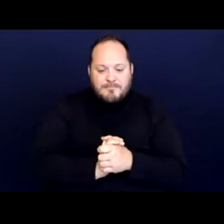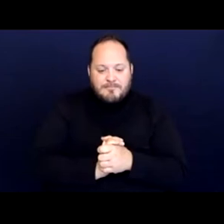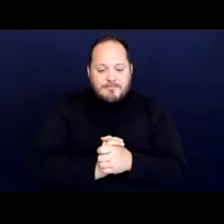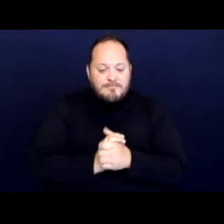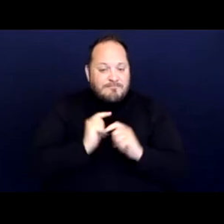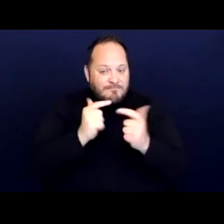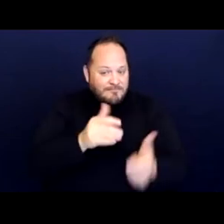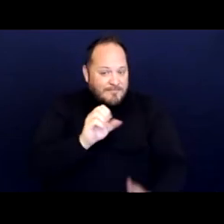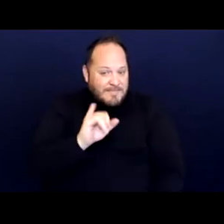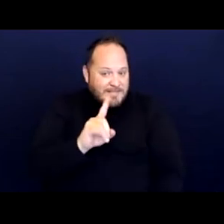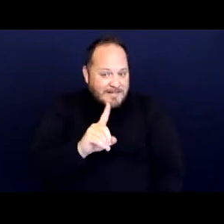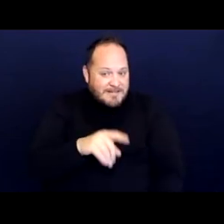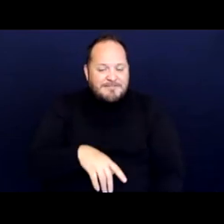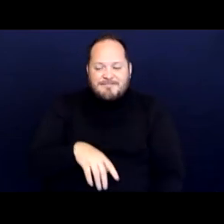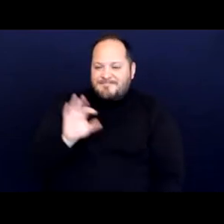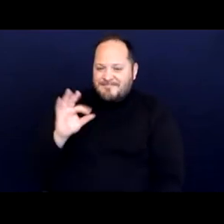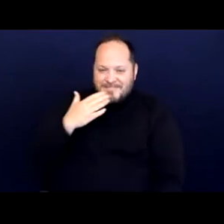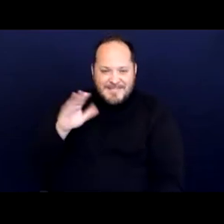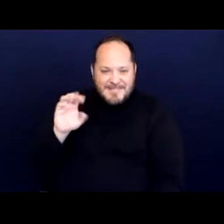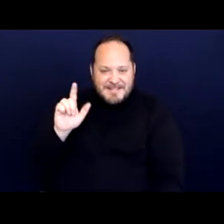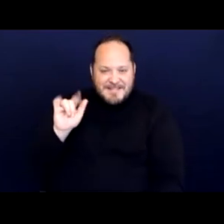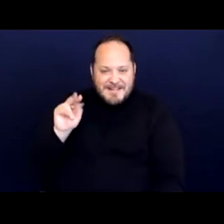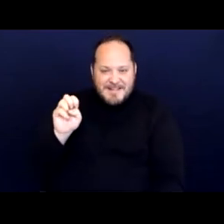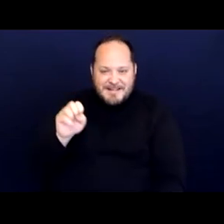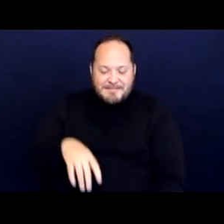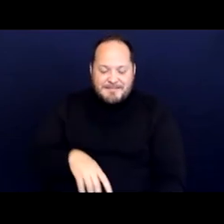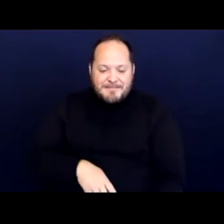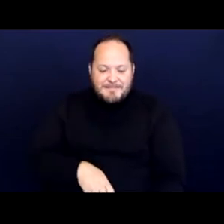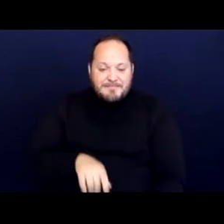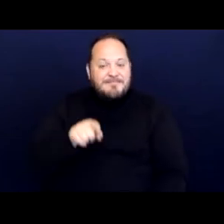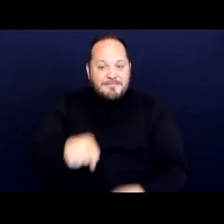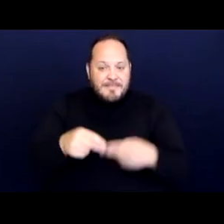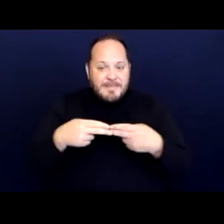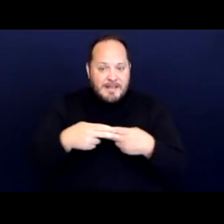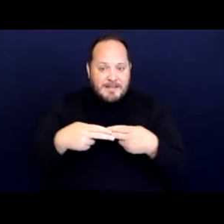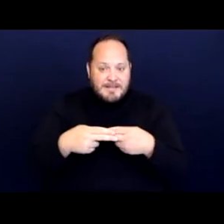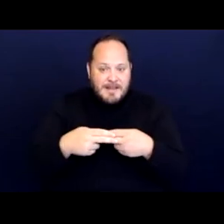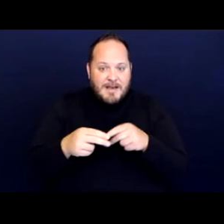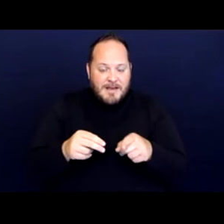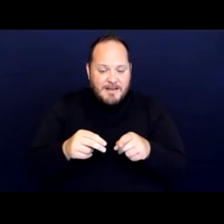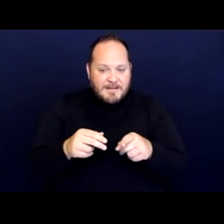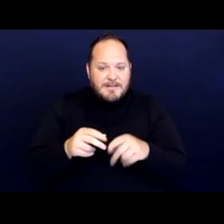[Sydney] Thanks, Elaine. And so this slide is what disability advocates often refer